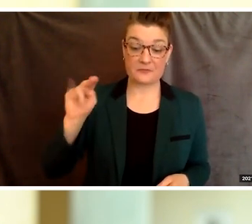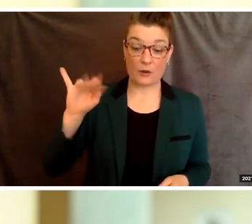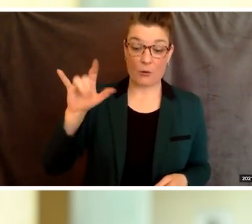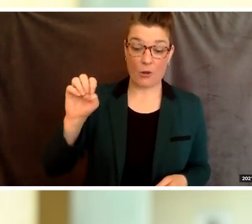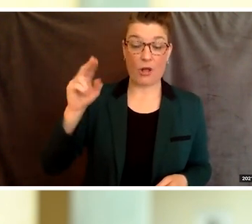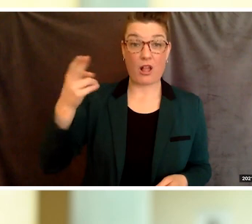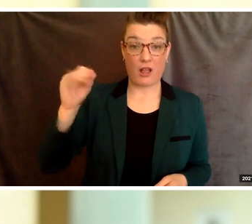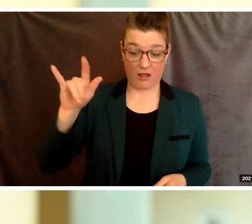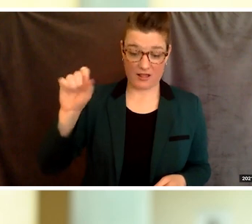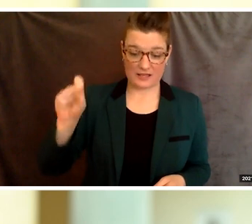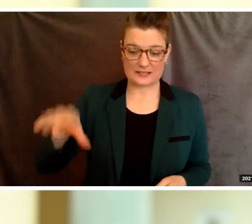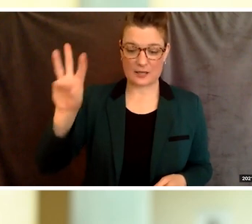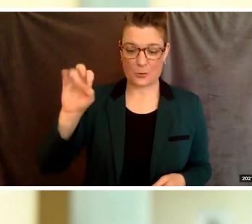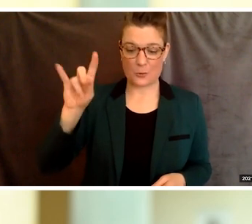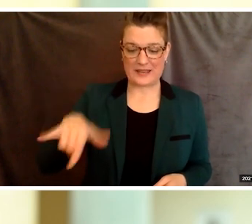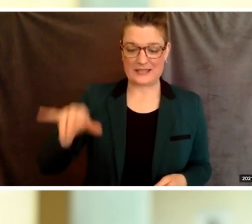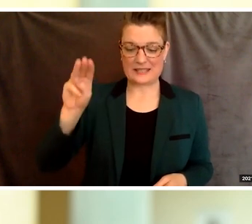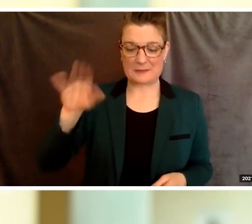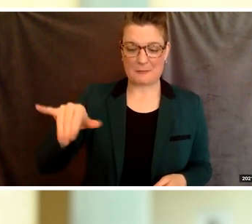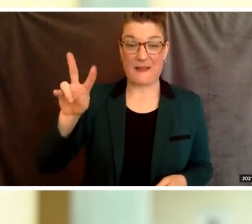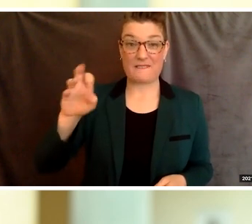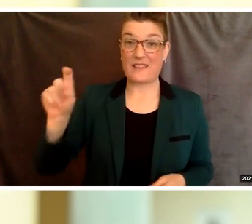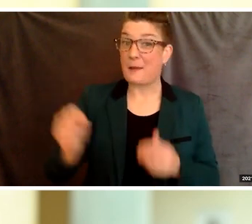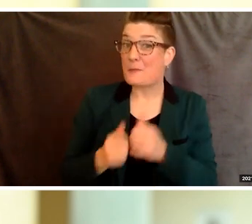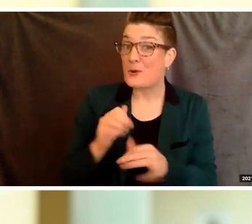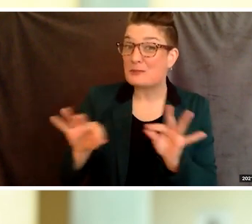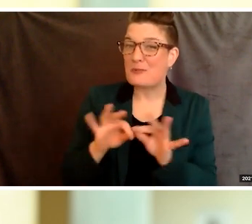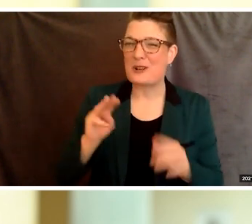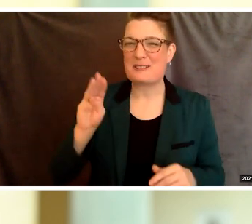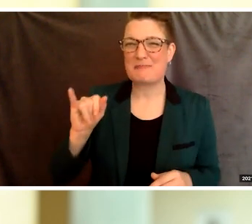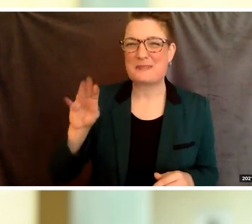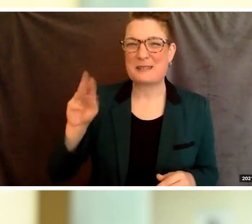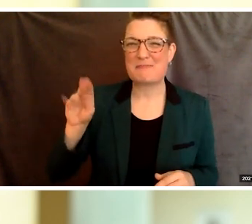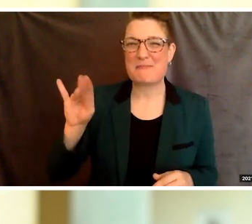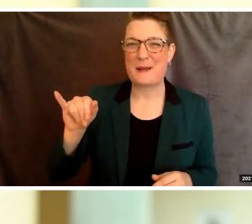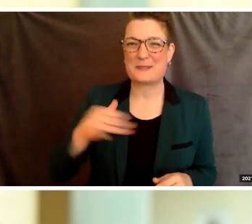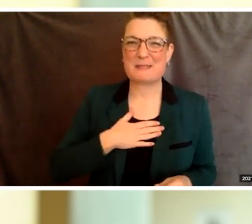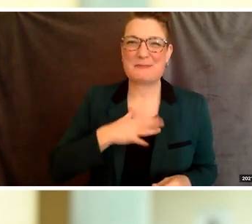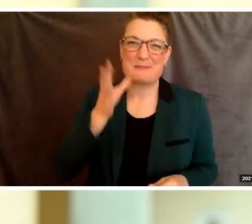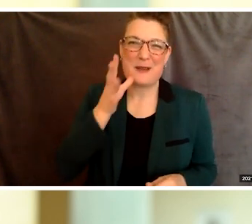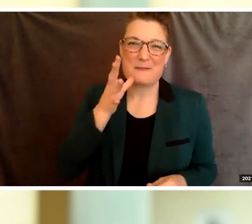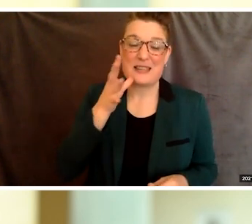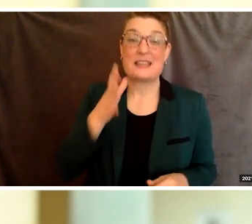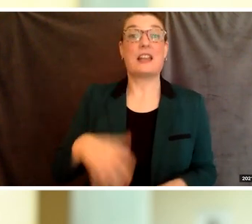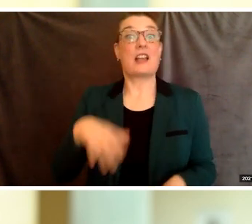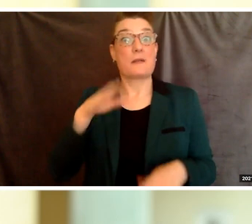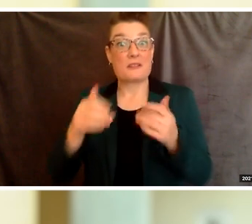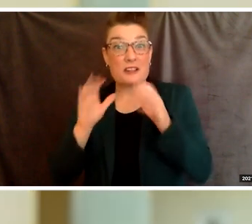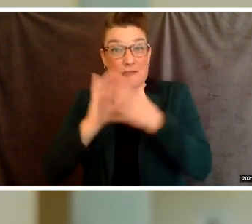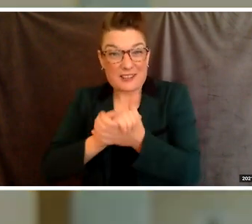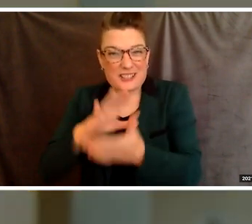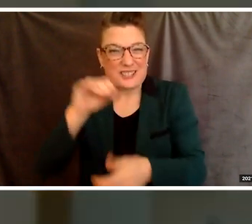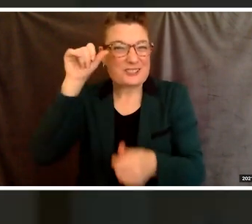Congratulations class of 2021, and remember (speaks foreign language)